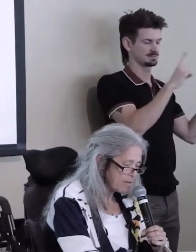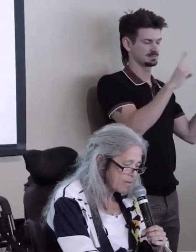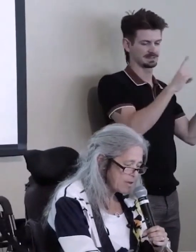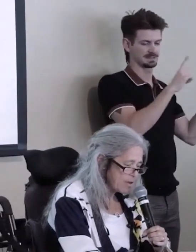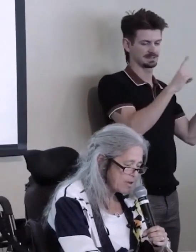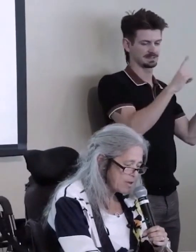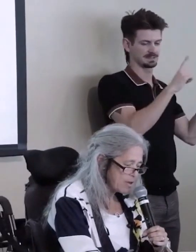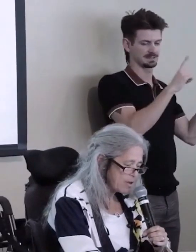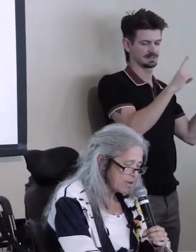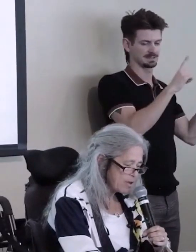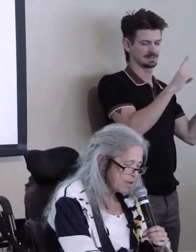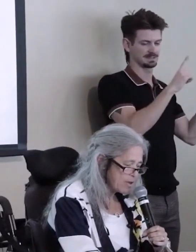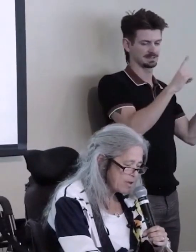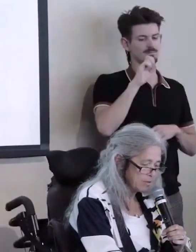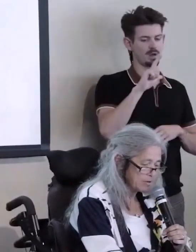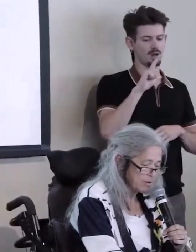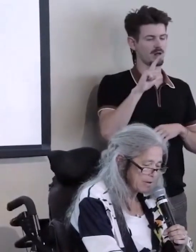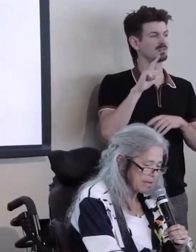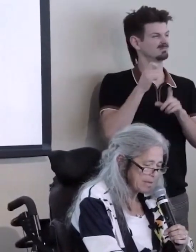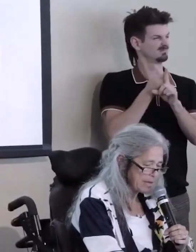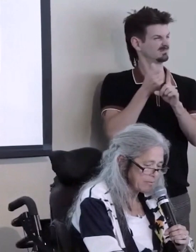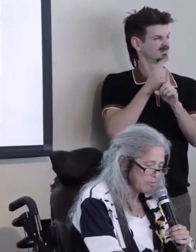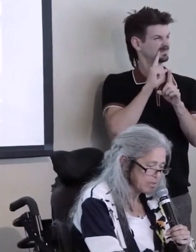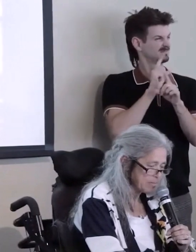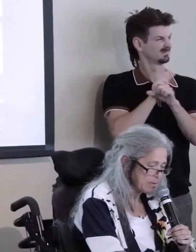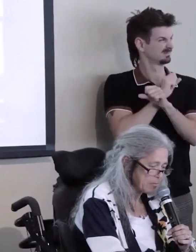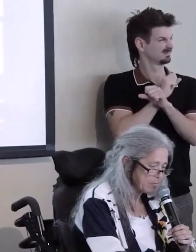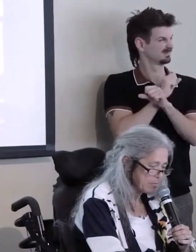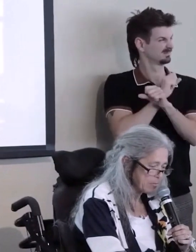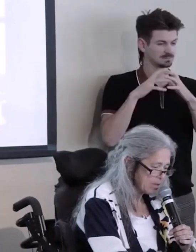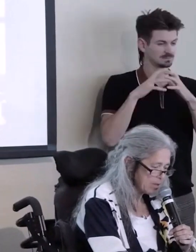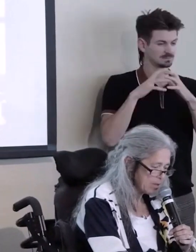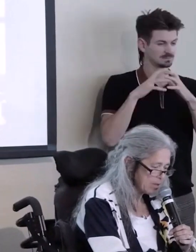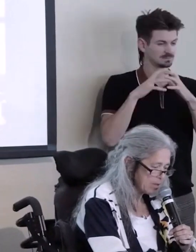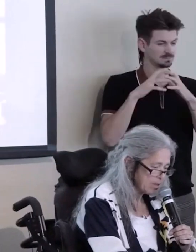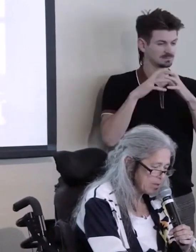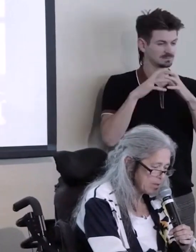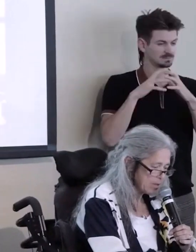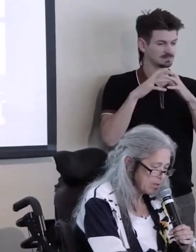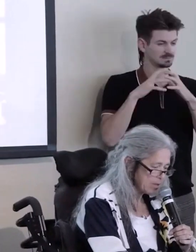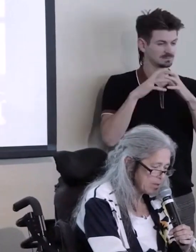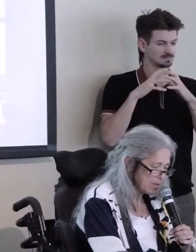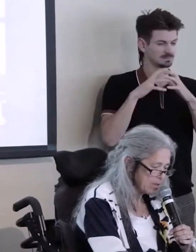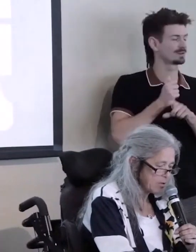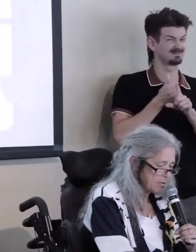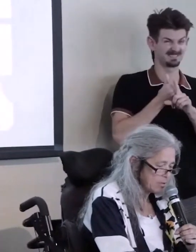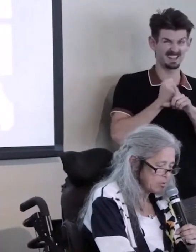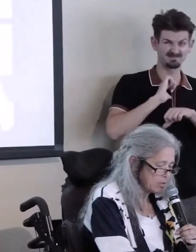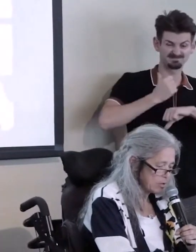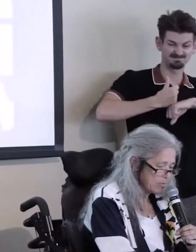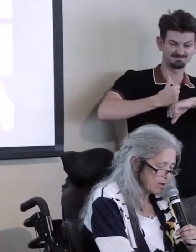Paul is the person who really started our ADA enforcement work. He created what would now we called a social enterprise,